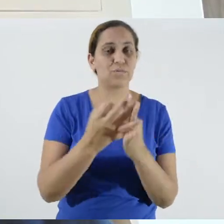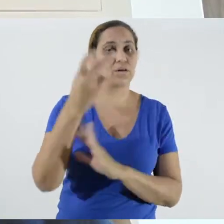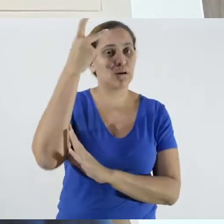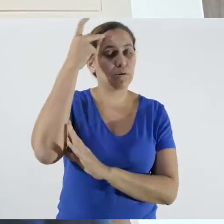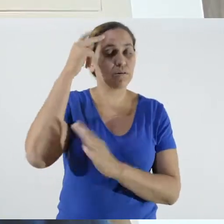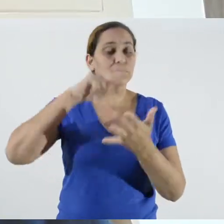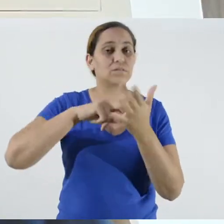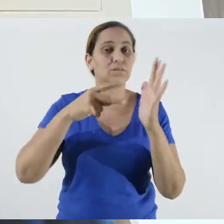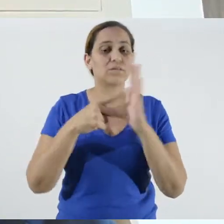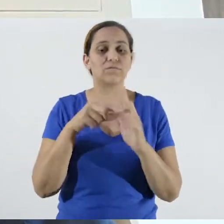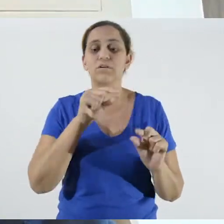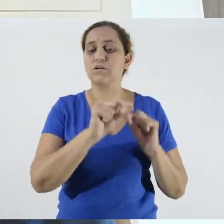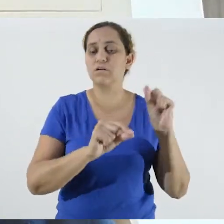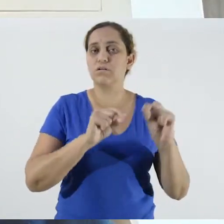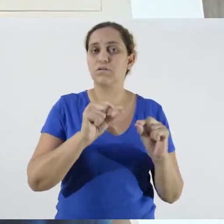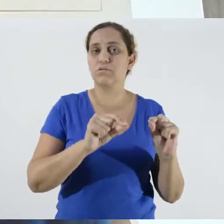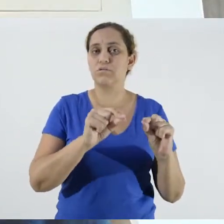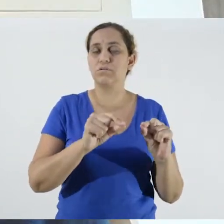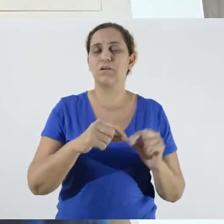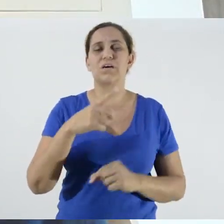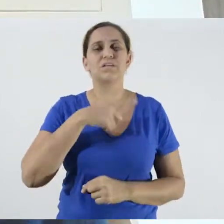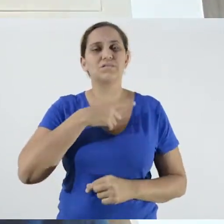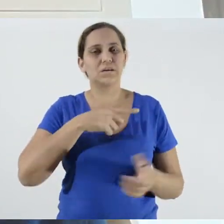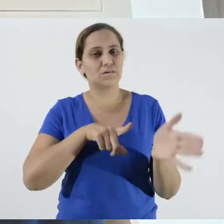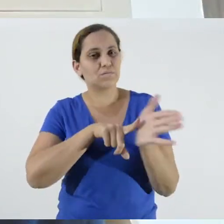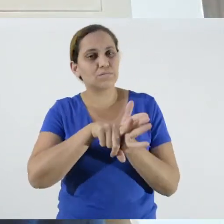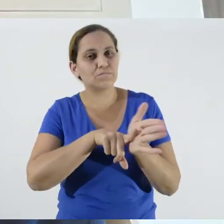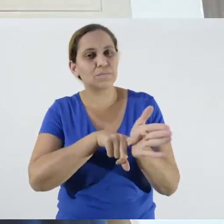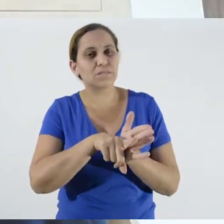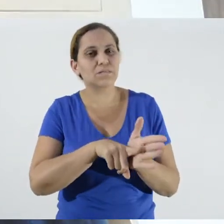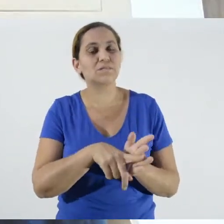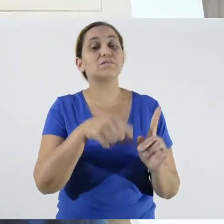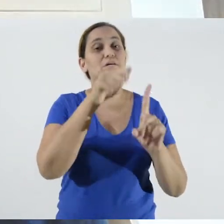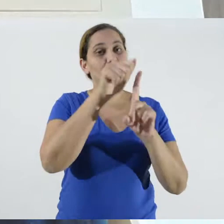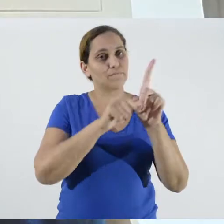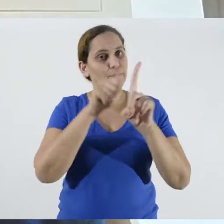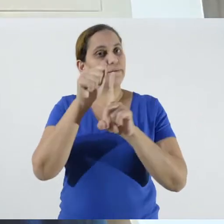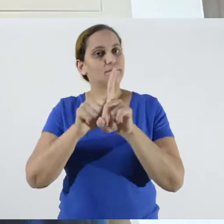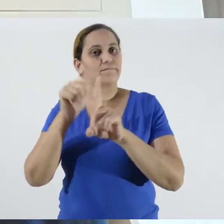and collaborators, who are doing monthly surveys on